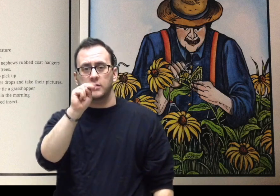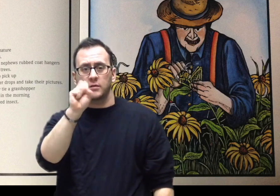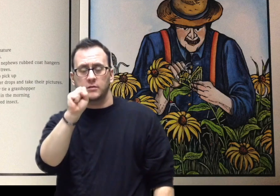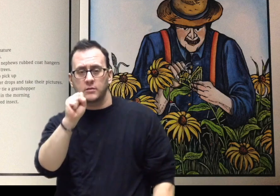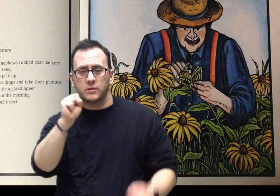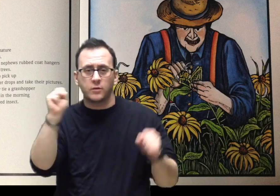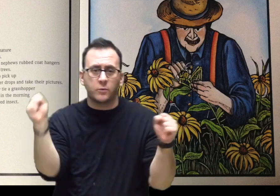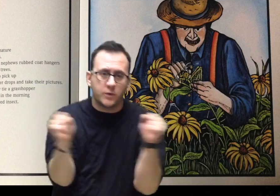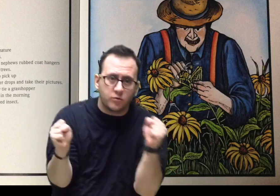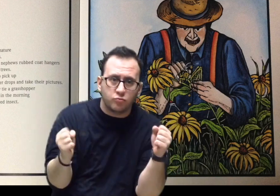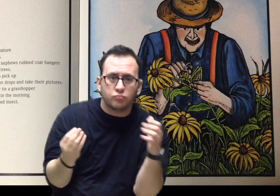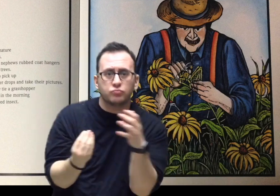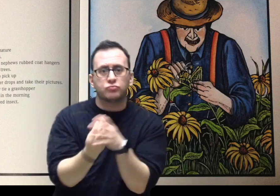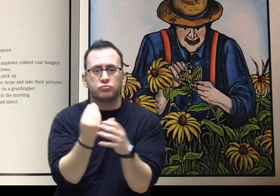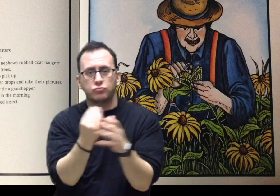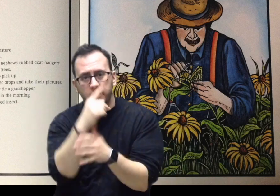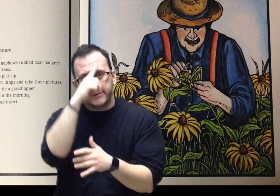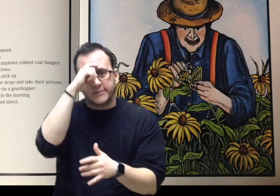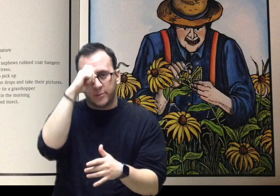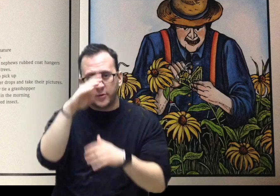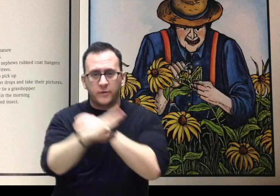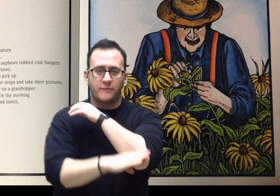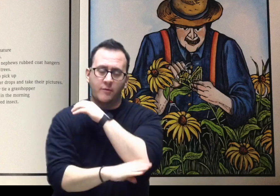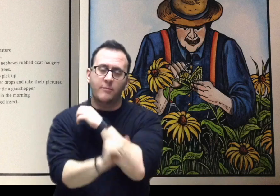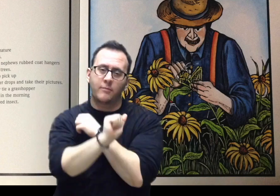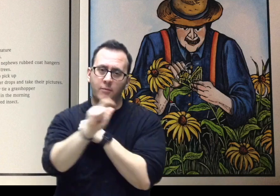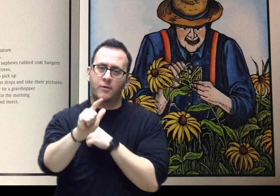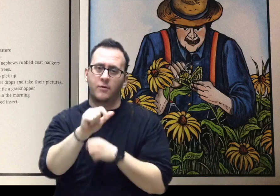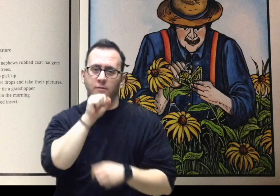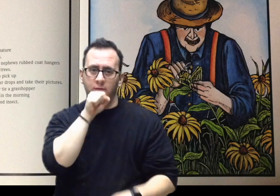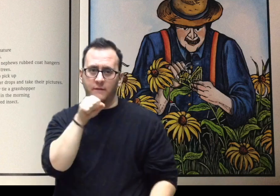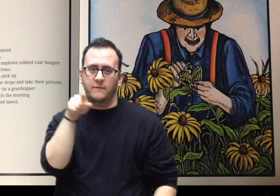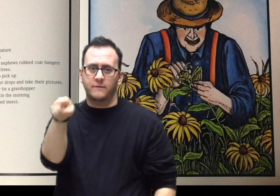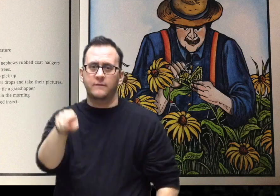In the summer his nieces and nephews rubbed coat hangers with sticky pitch from spruce trees.